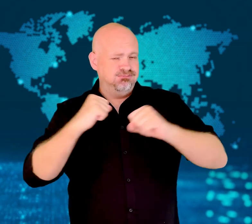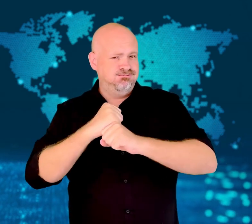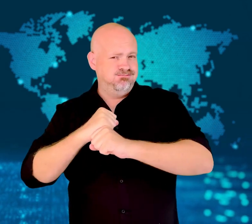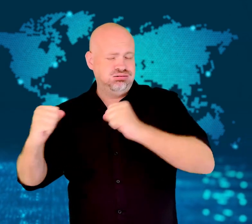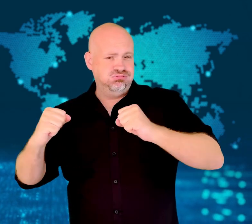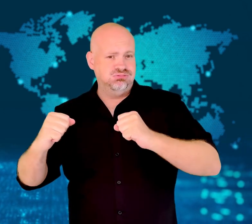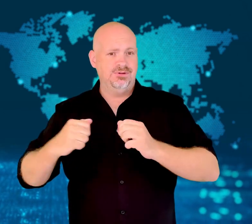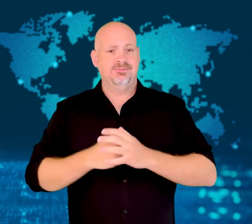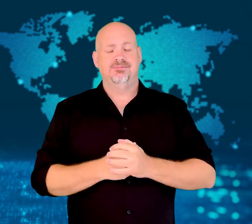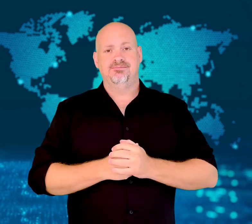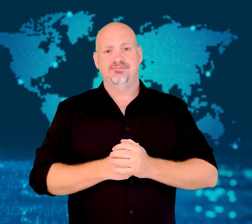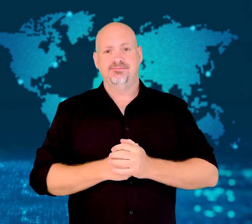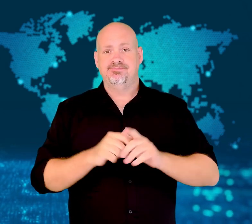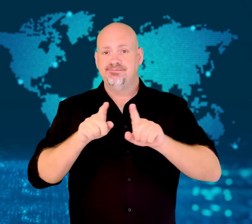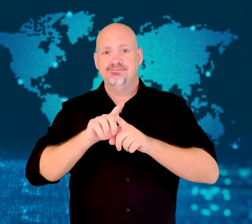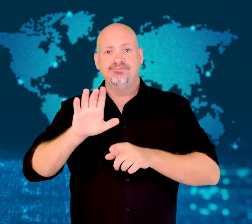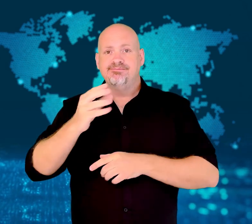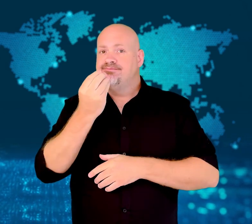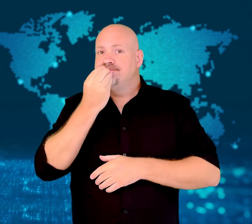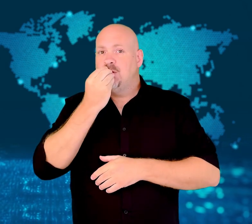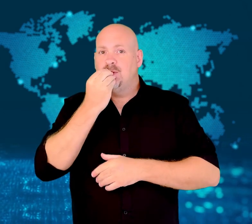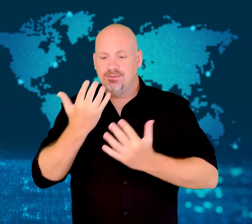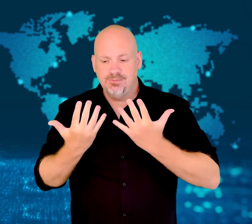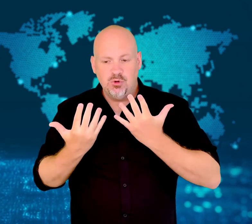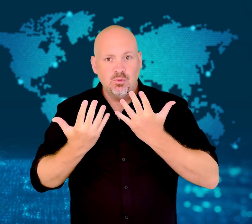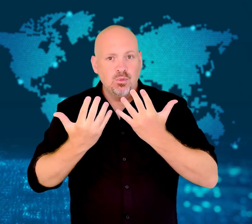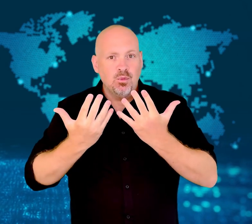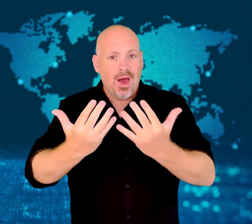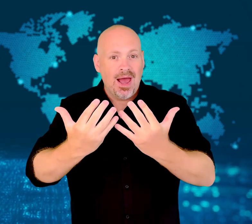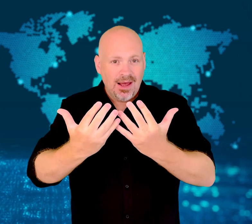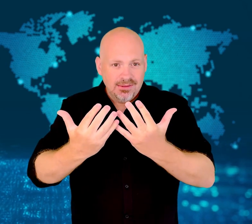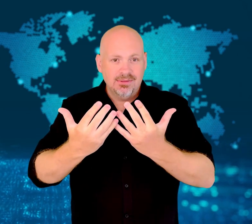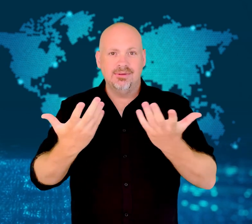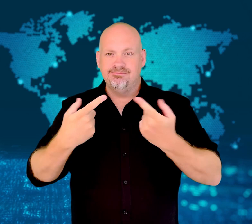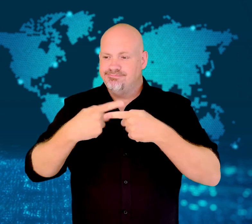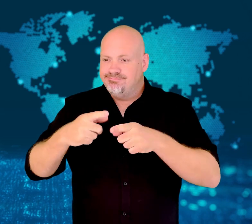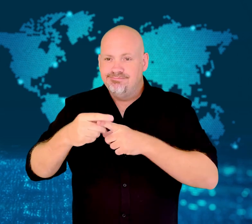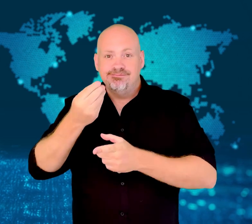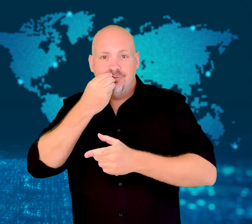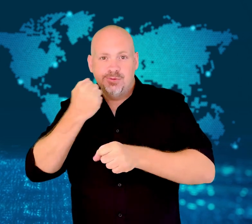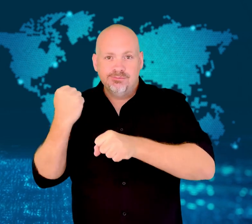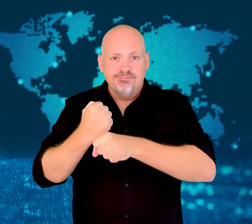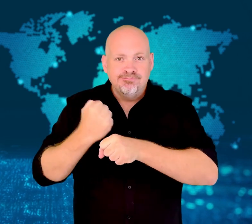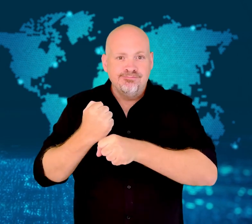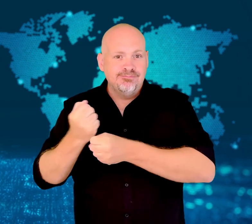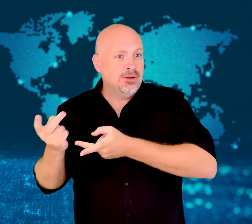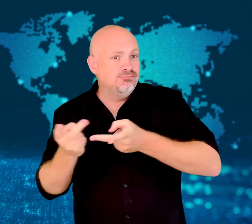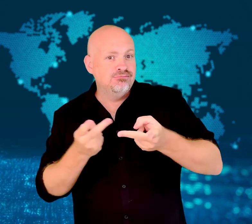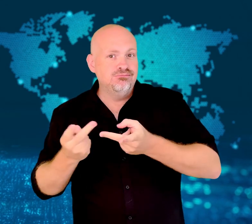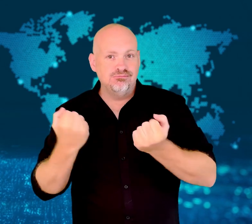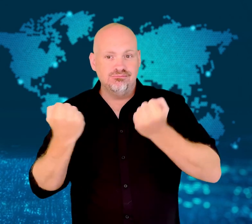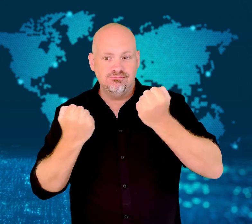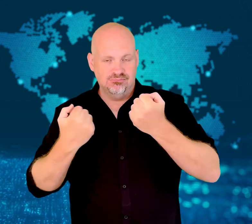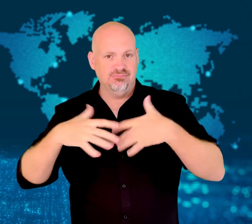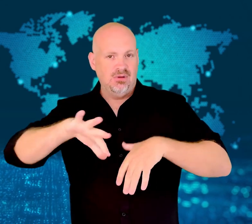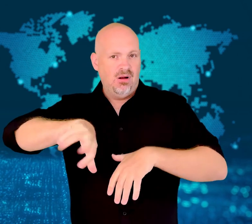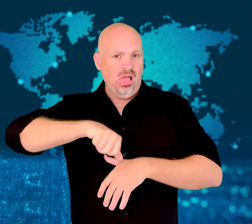Some railroad tracks and electric lines have also been attacked,